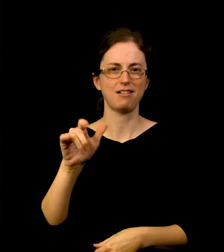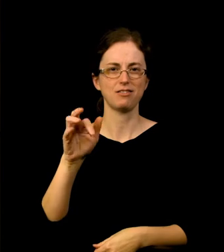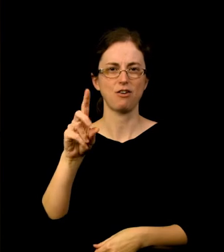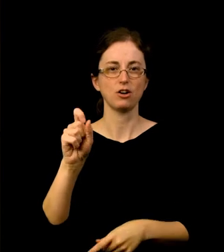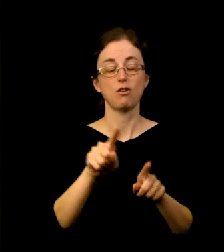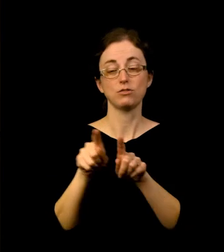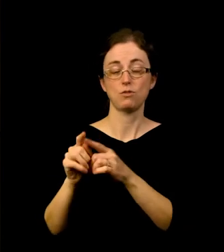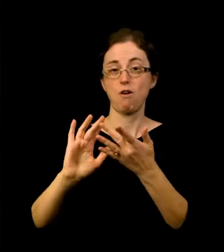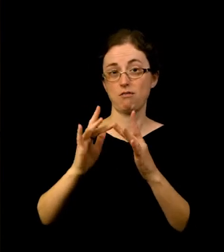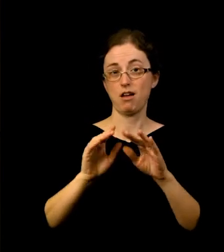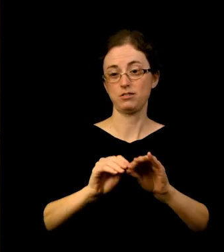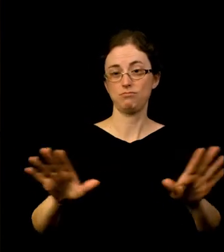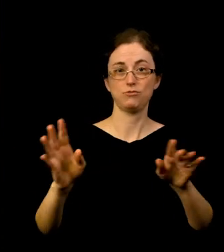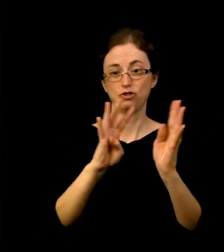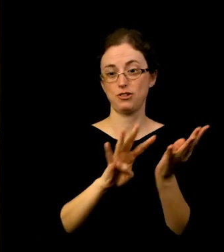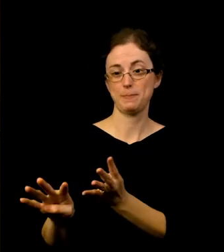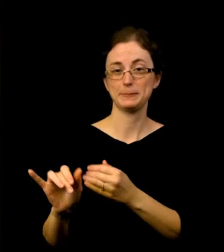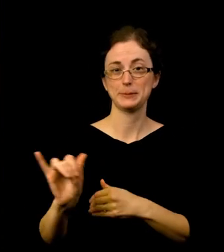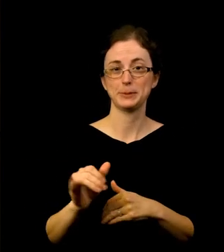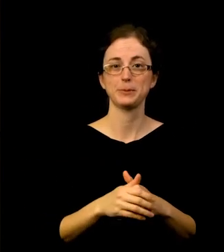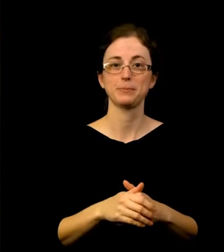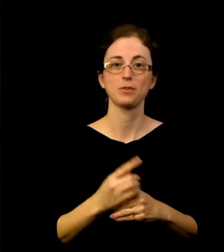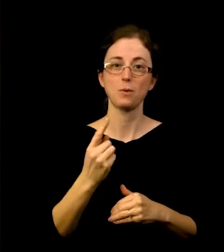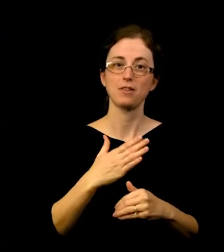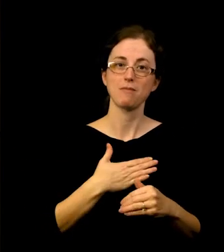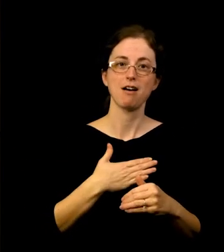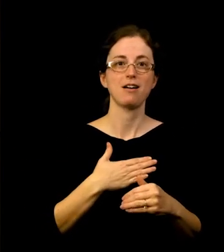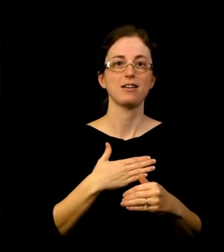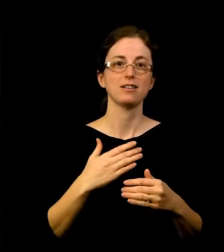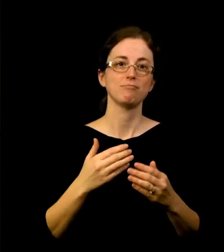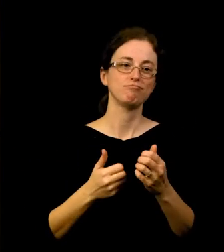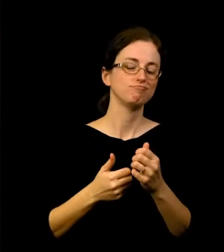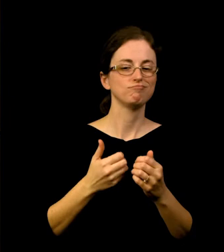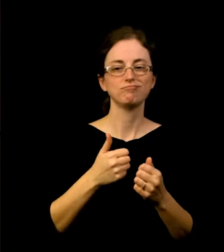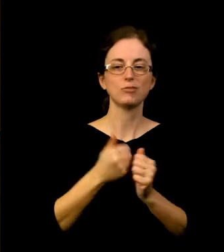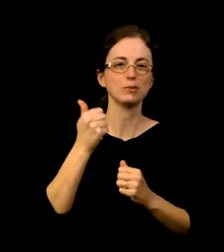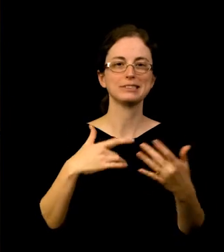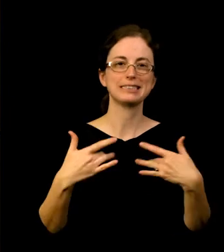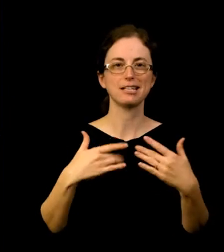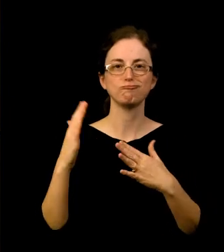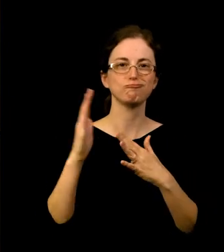But one of my favorite things to do is see the art and connect with our visitors when I'm filming or taking photos in the galleries.